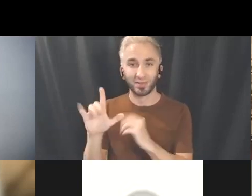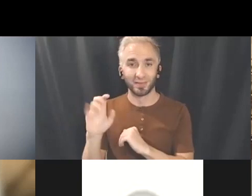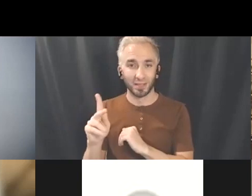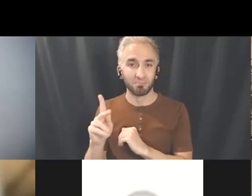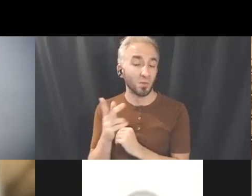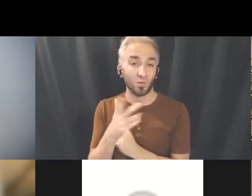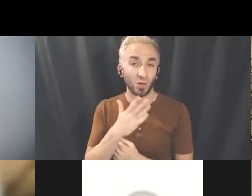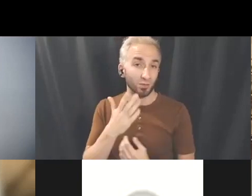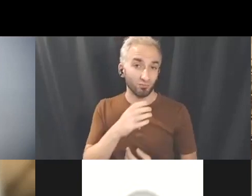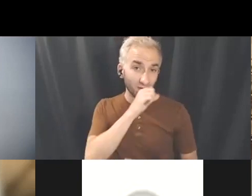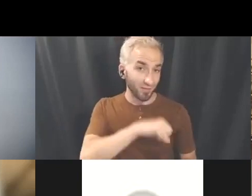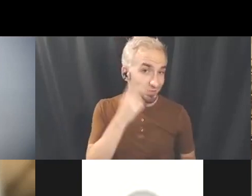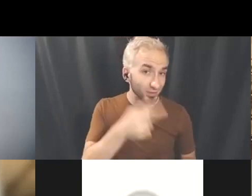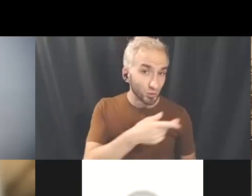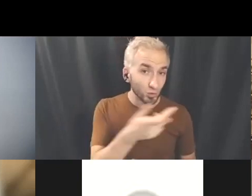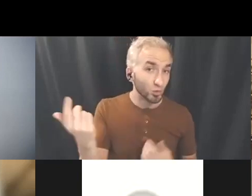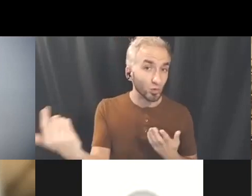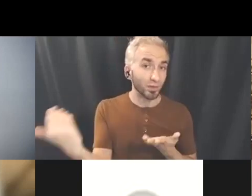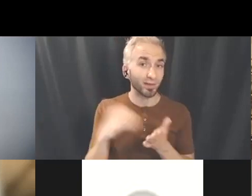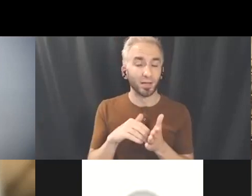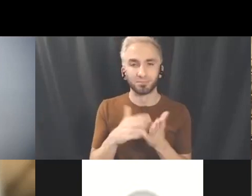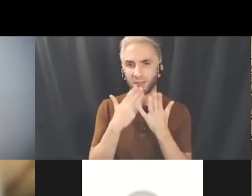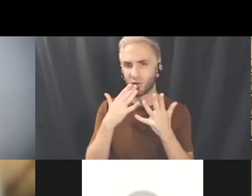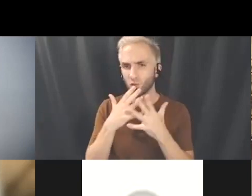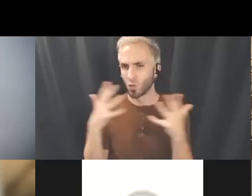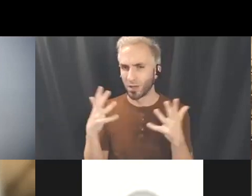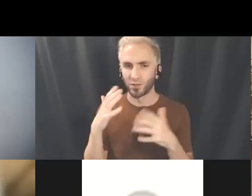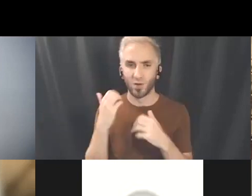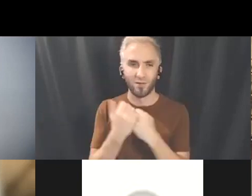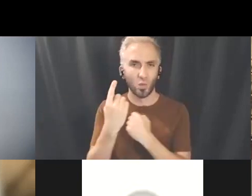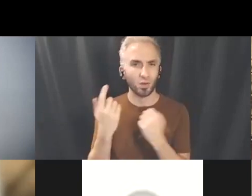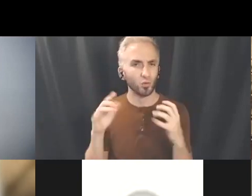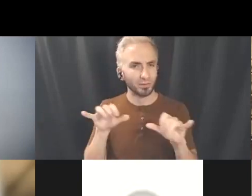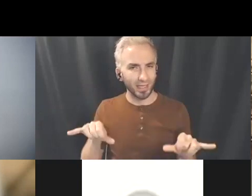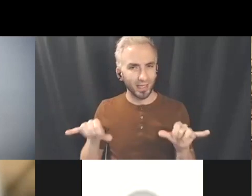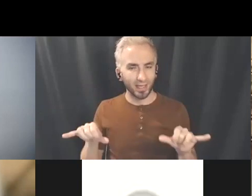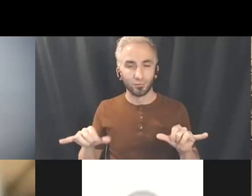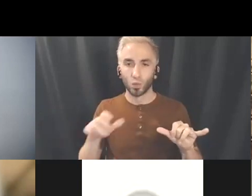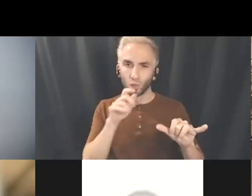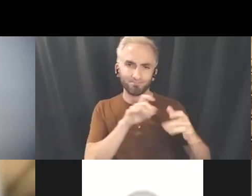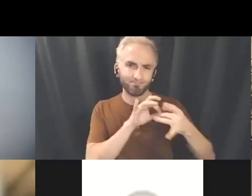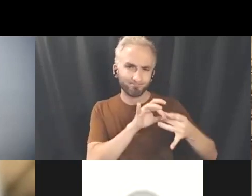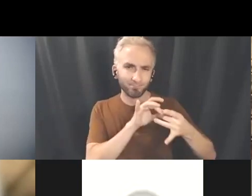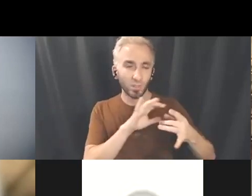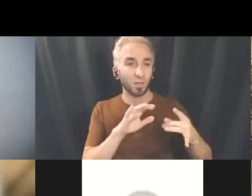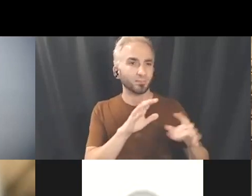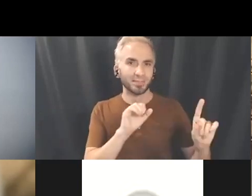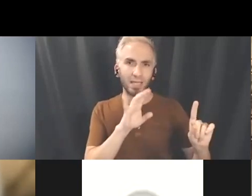Thank you so much for everybody who stayed with us and who's engaged with the work, Sammy and your whole team, thank you again so much